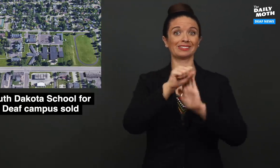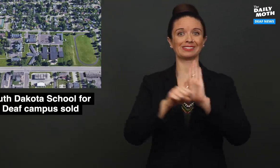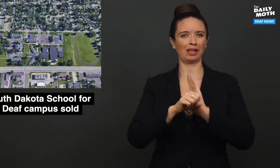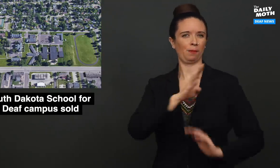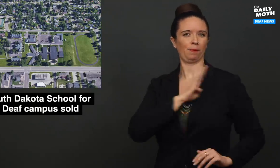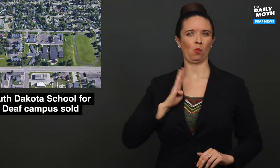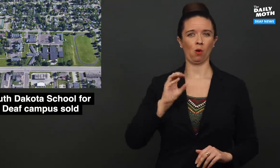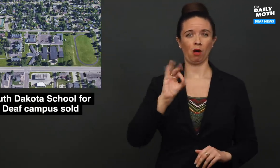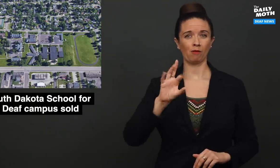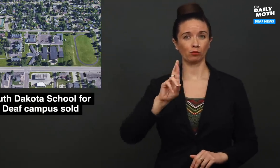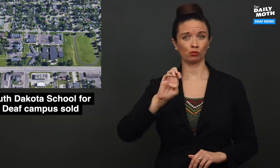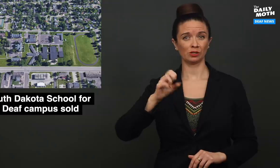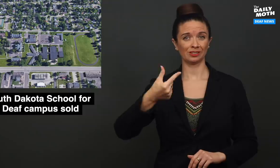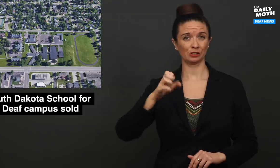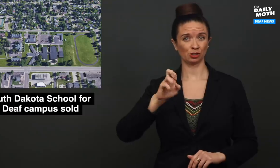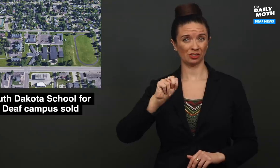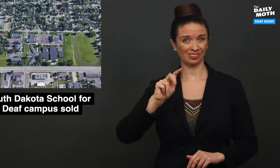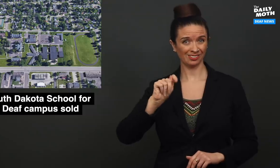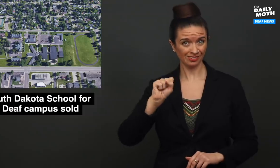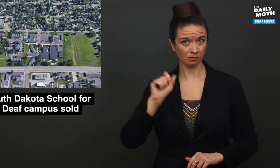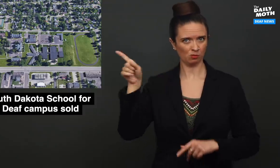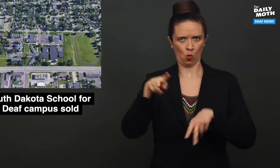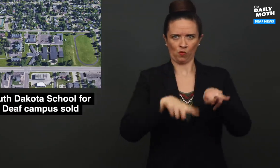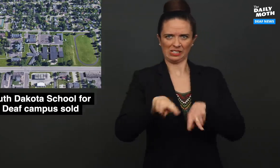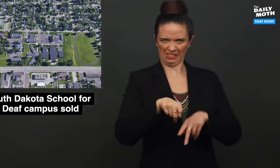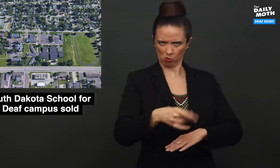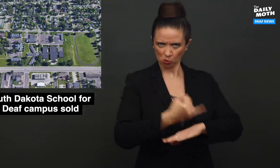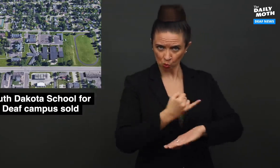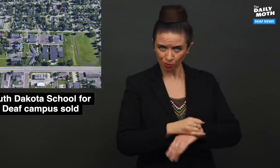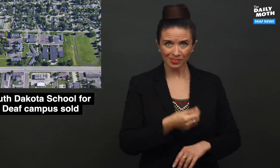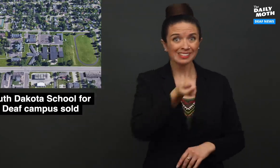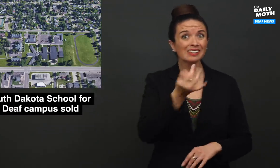by the state's Board of Regents, which oversees the school.